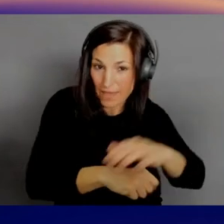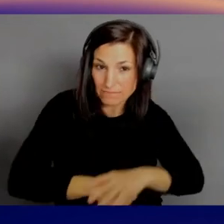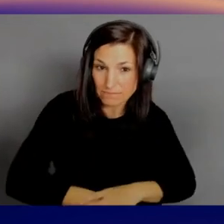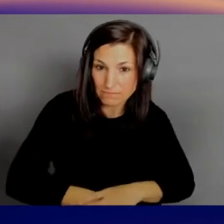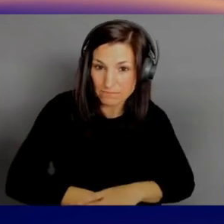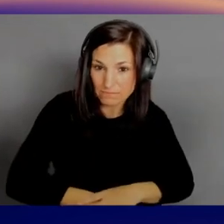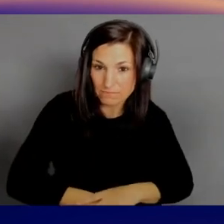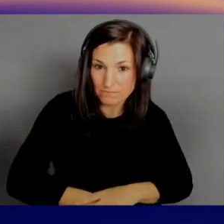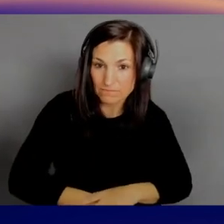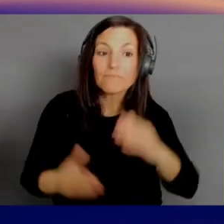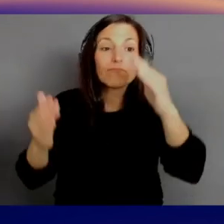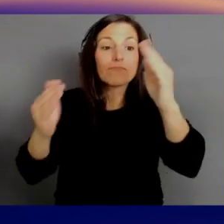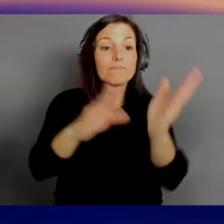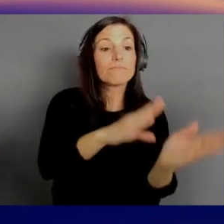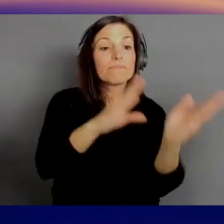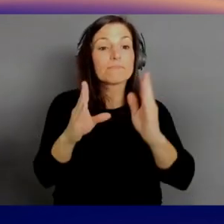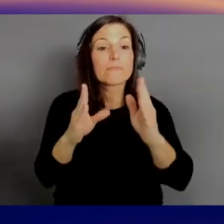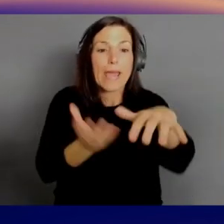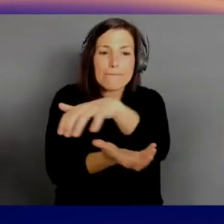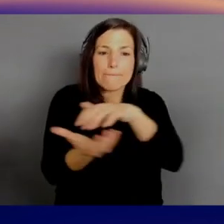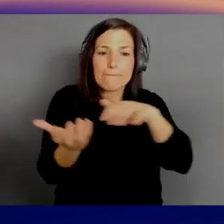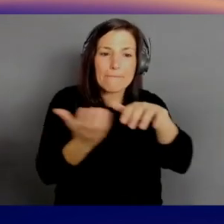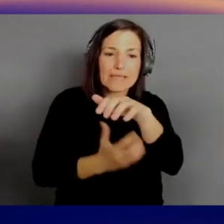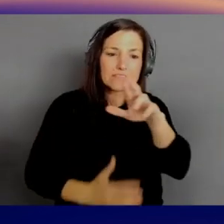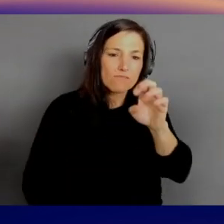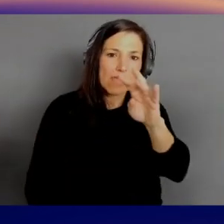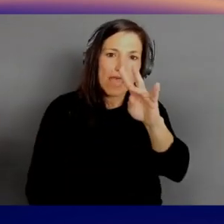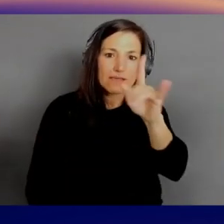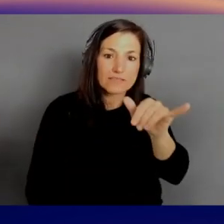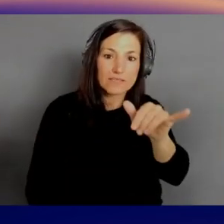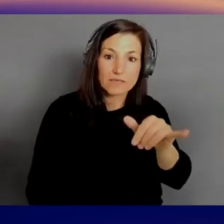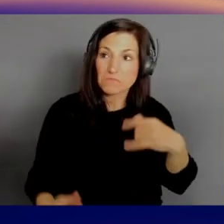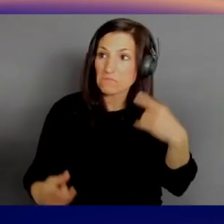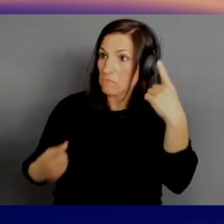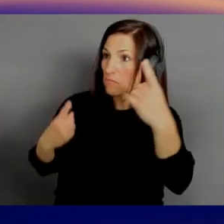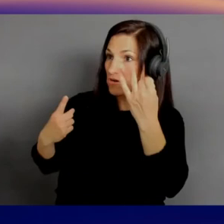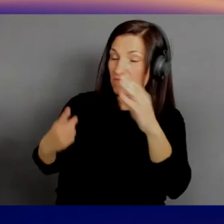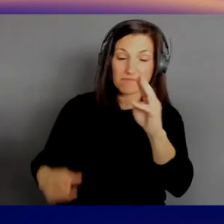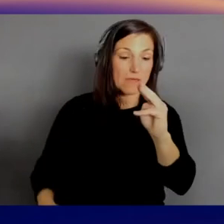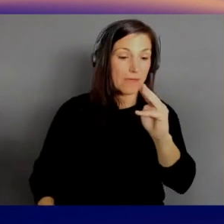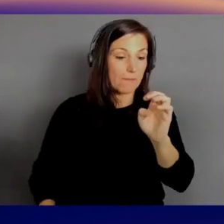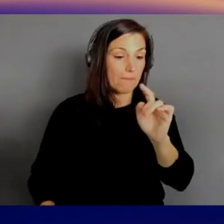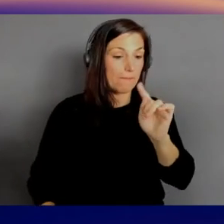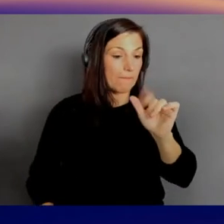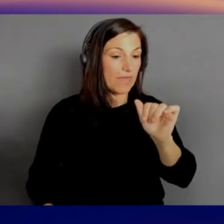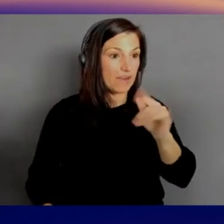So, is the metaverse real? Oh yeah, it's very real, but it's not the place where avatars party.